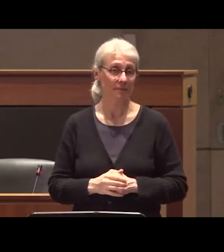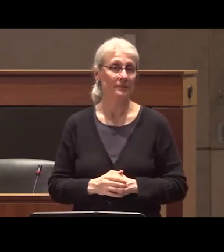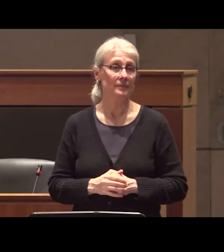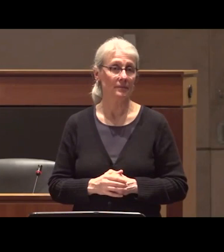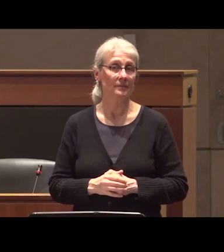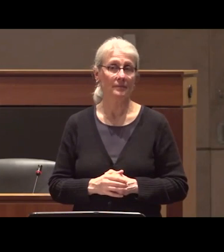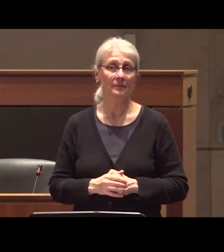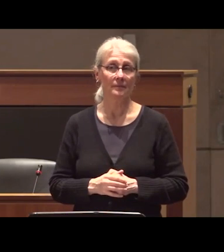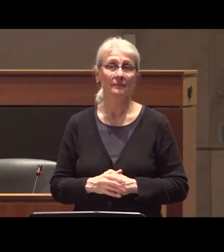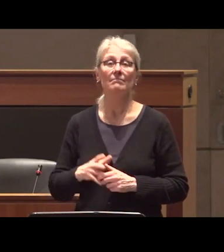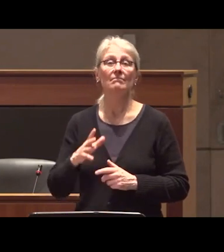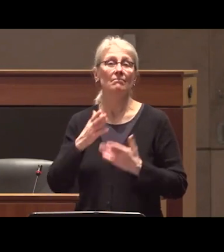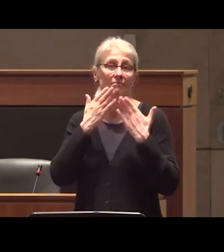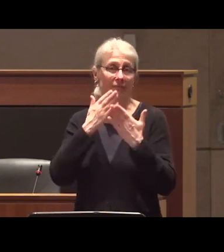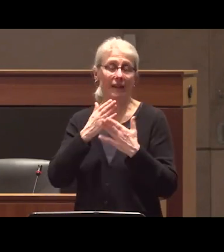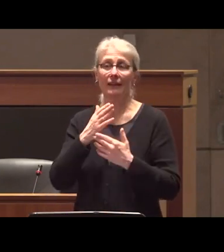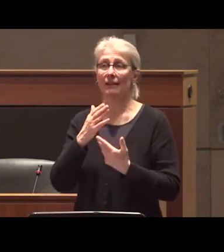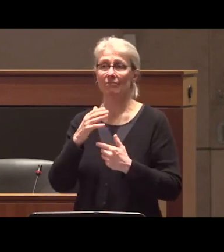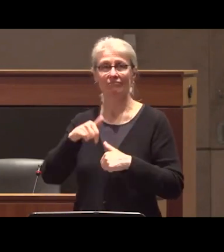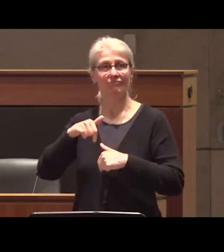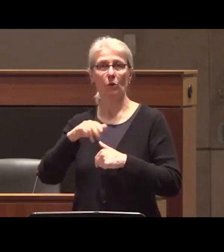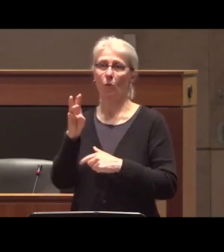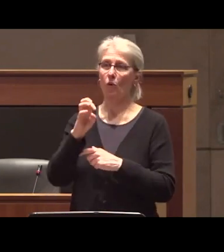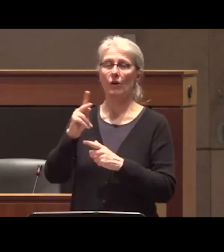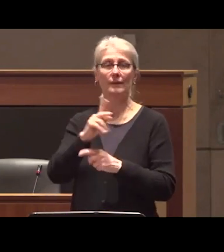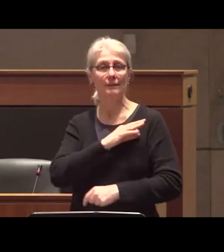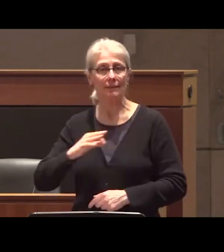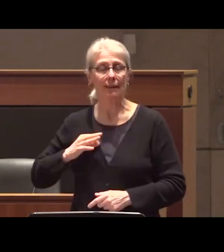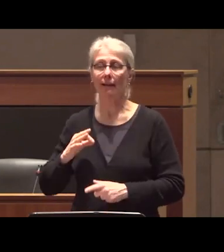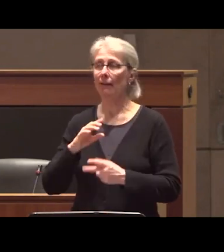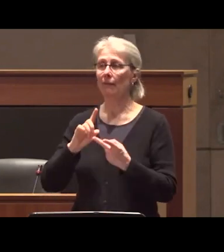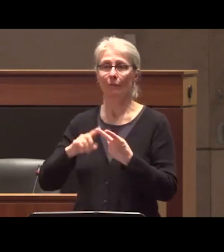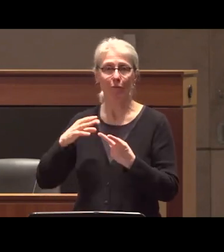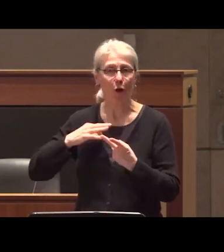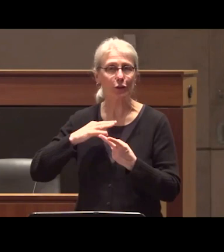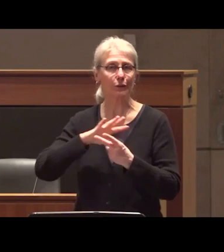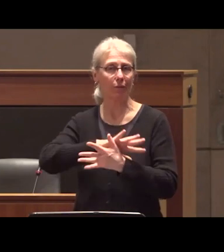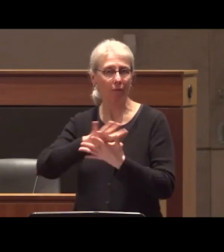again thank the the staff and the volunteers who made this event possible uh and and the